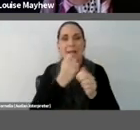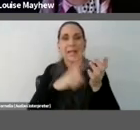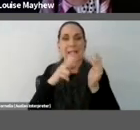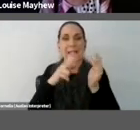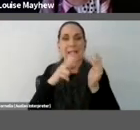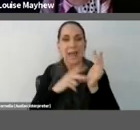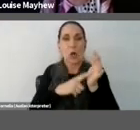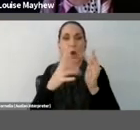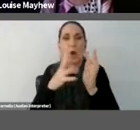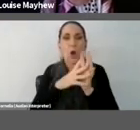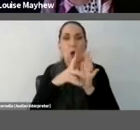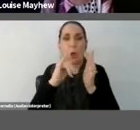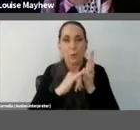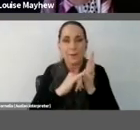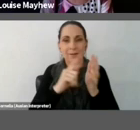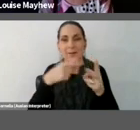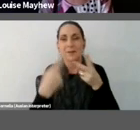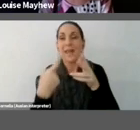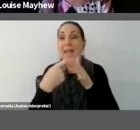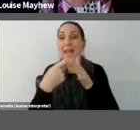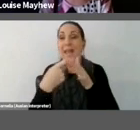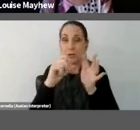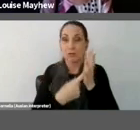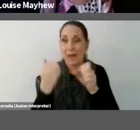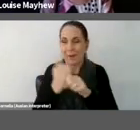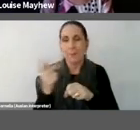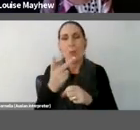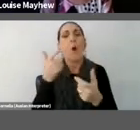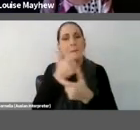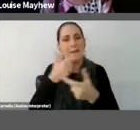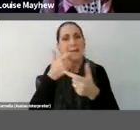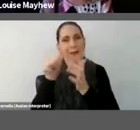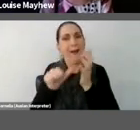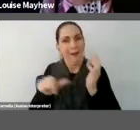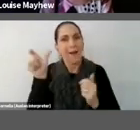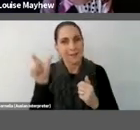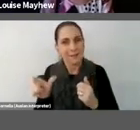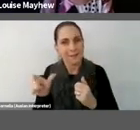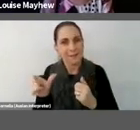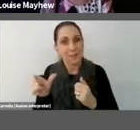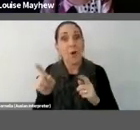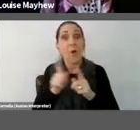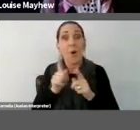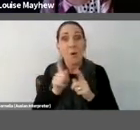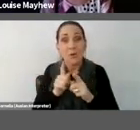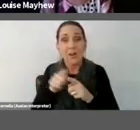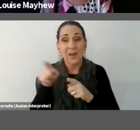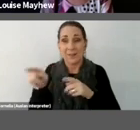they were Canadian artists. Lewis founded the New York Corres Sponge Dance School of